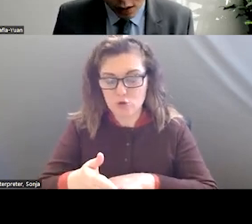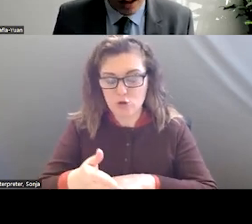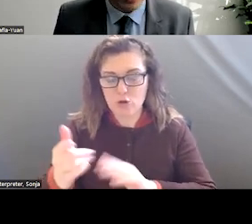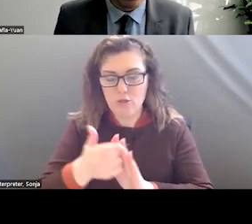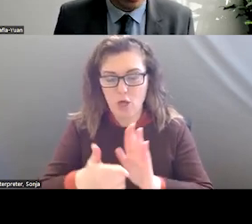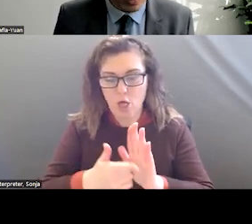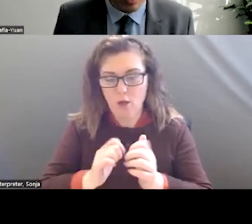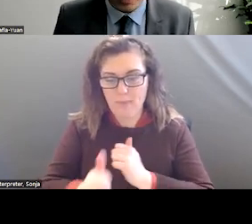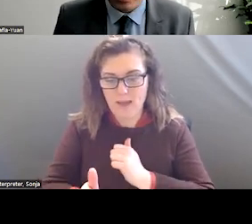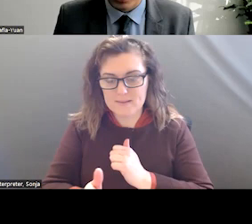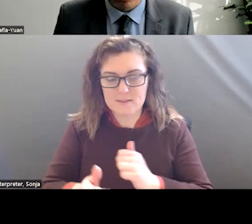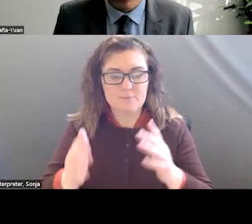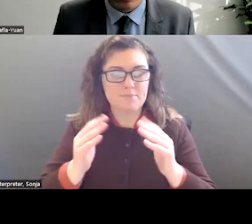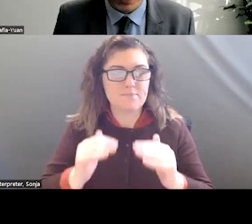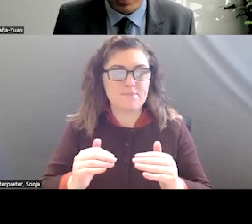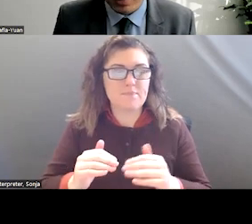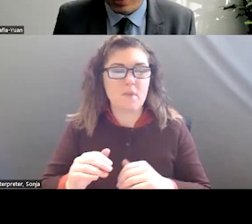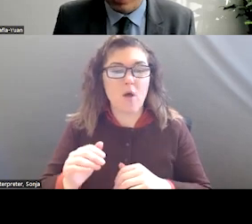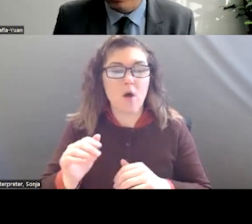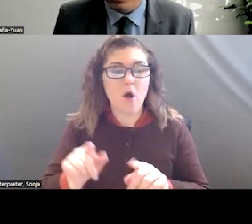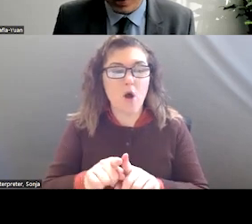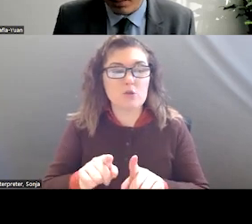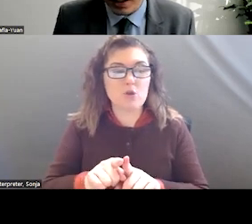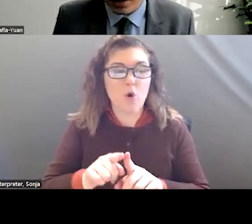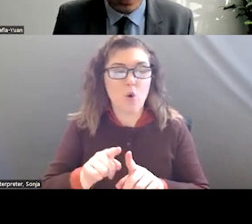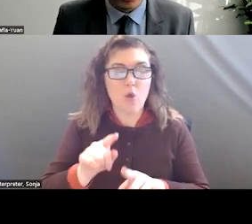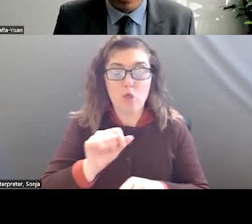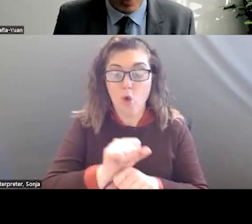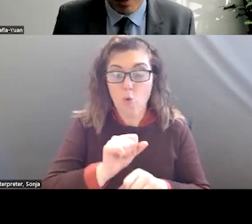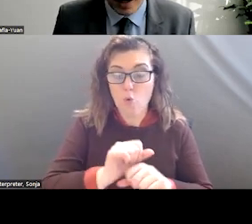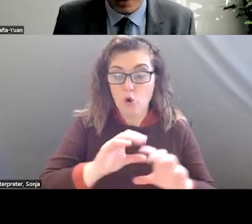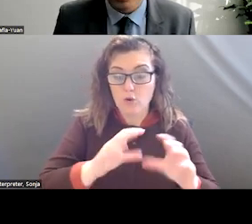AND WORK FORCE SPECIALIZATION LIKE EMTS AND PARAMEDICS